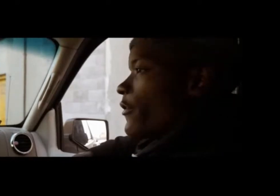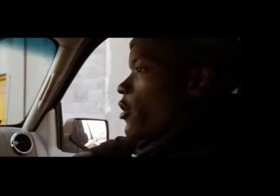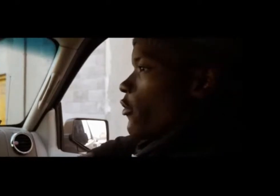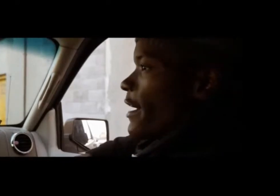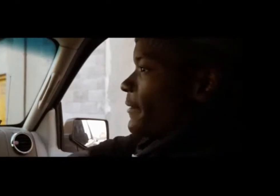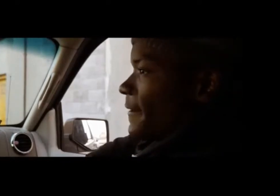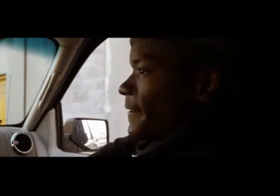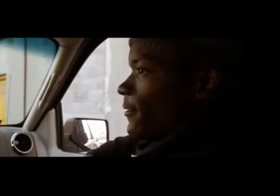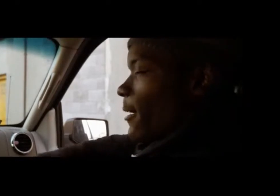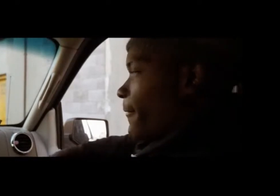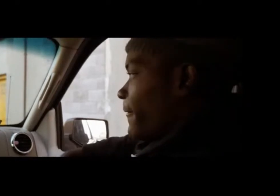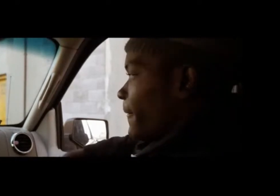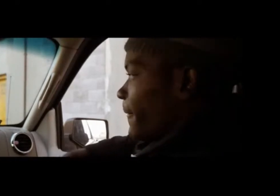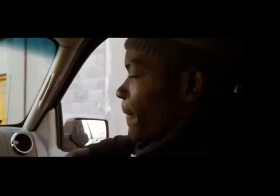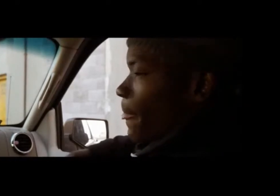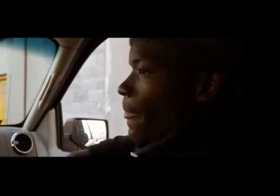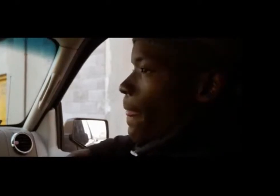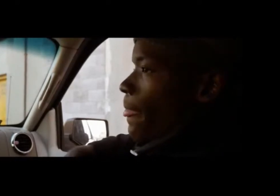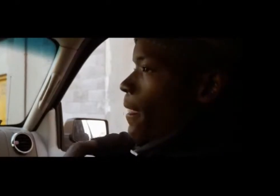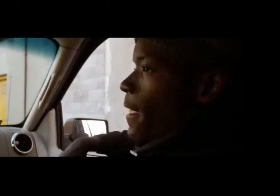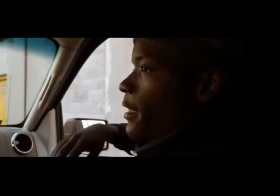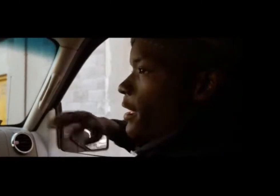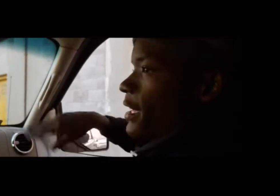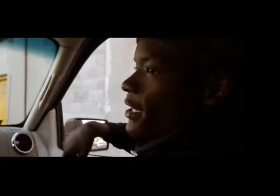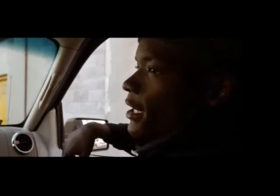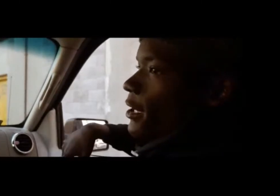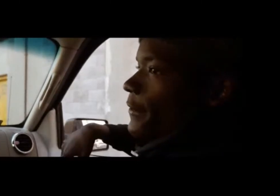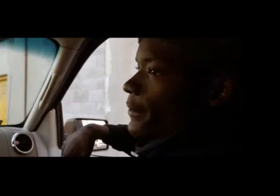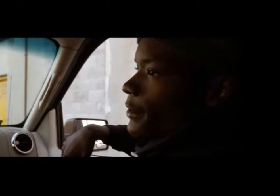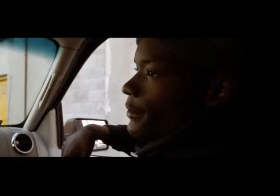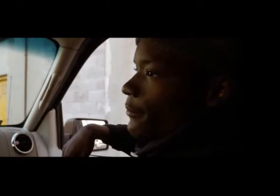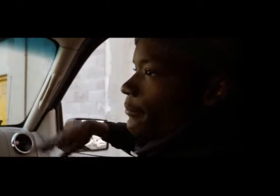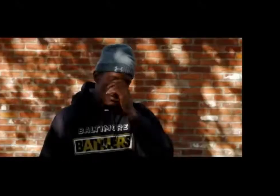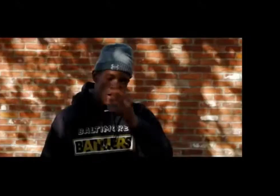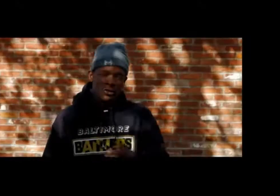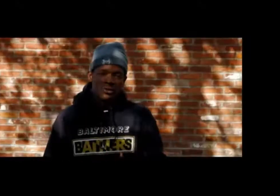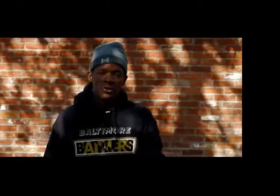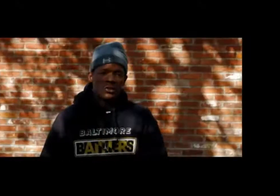tried to joint click point take off he tried running off the first time she